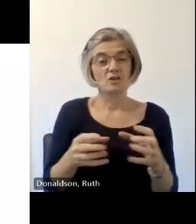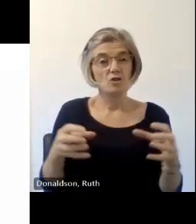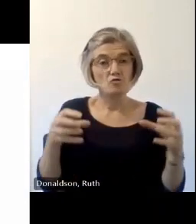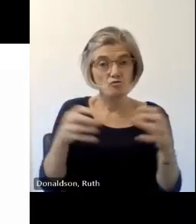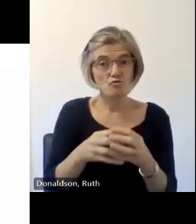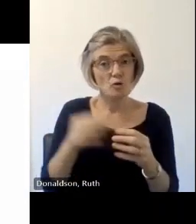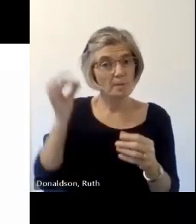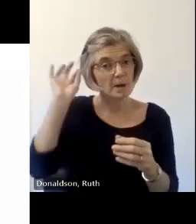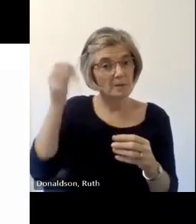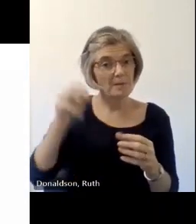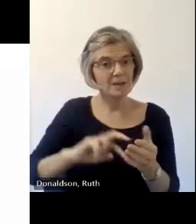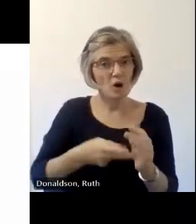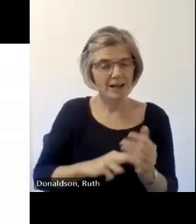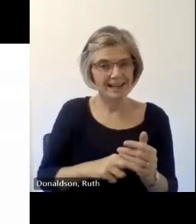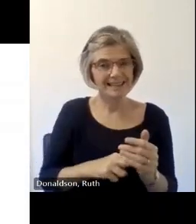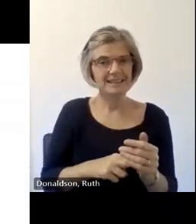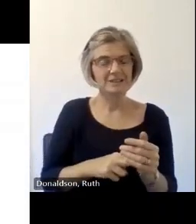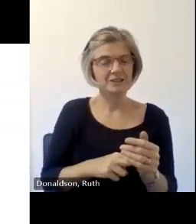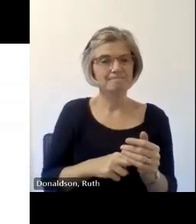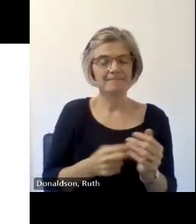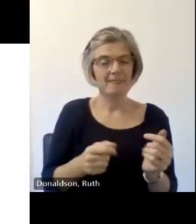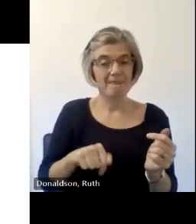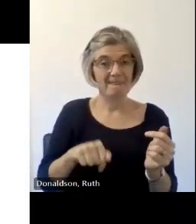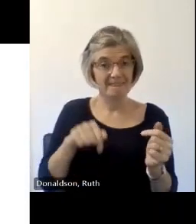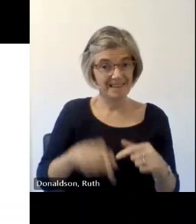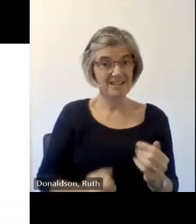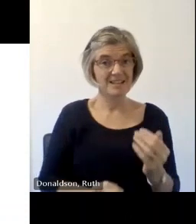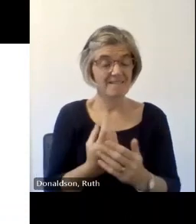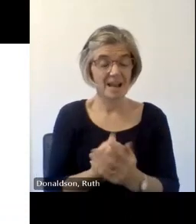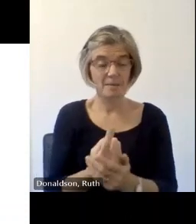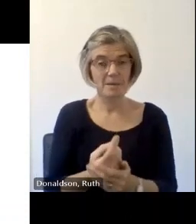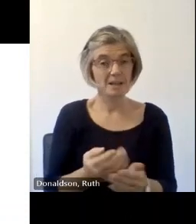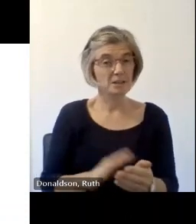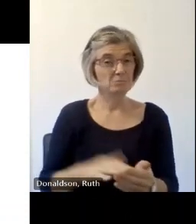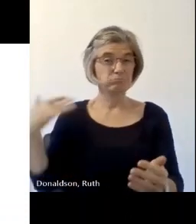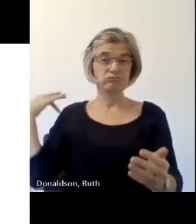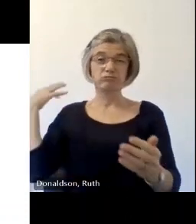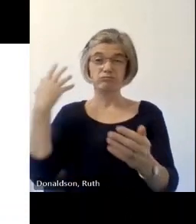a digital reimagining when the lockdowns hit of those original conferences and I think that there